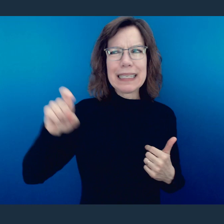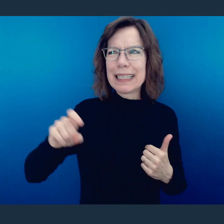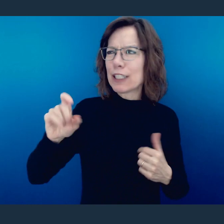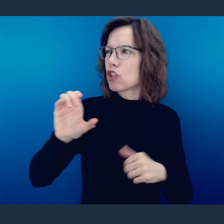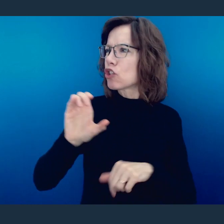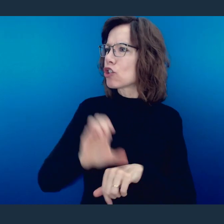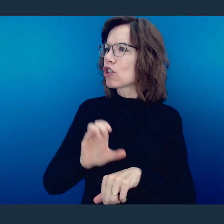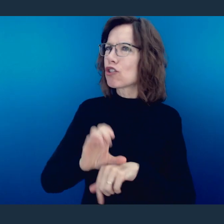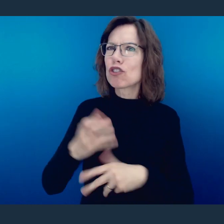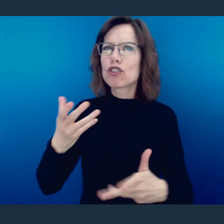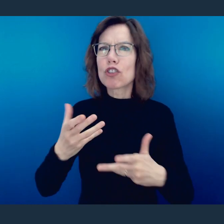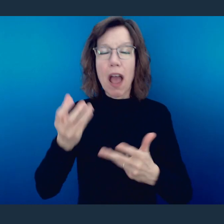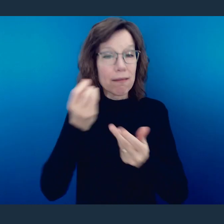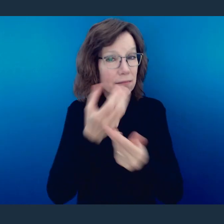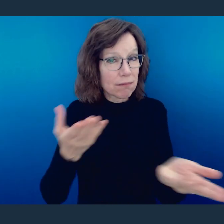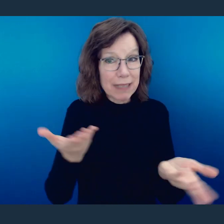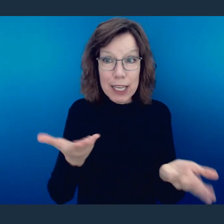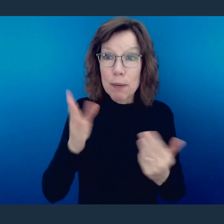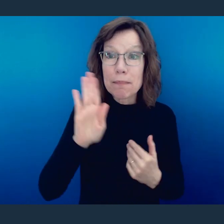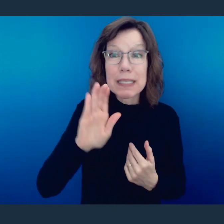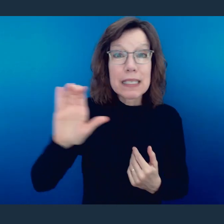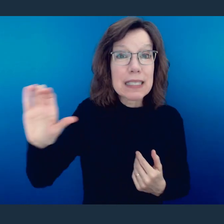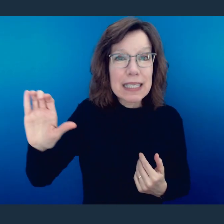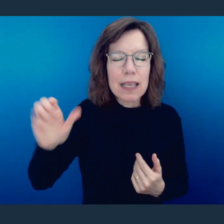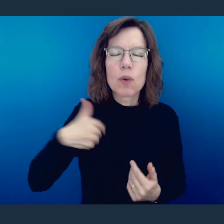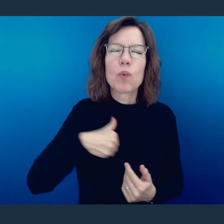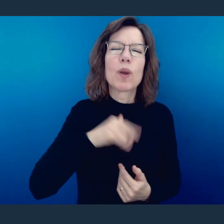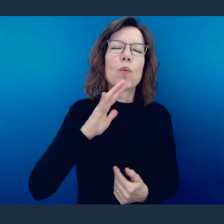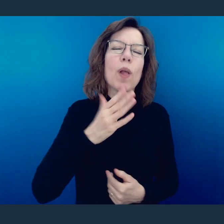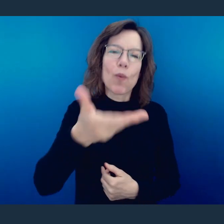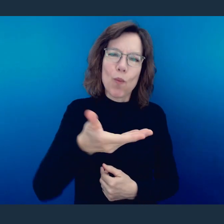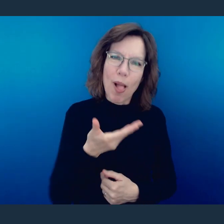a church home, I want you to know something, that here at Bethany Church, we will welcome